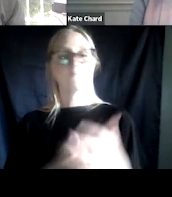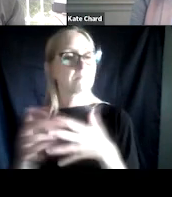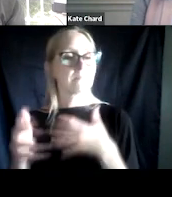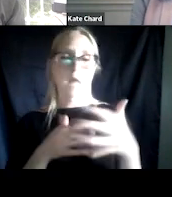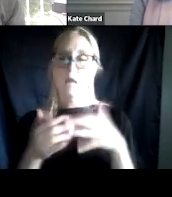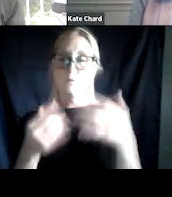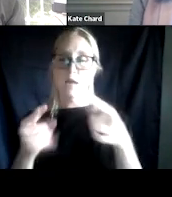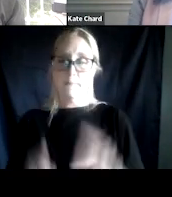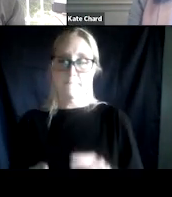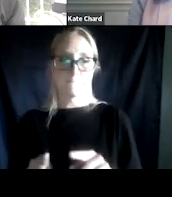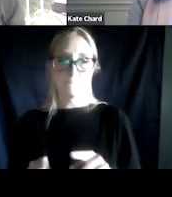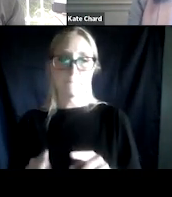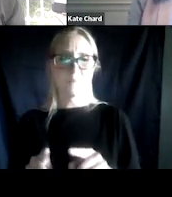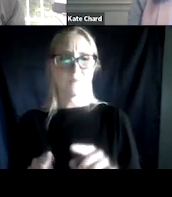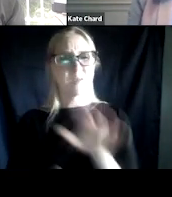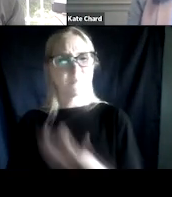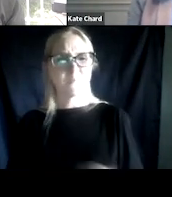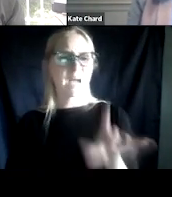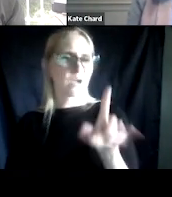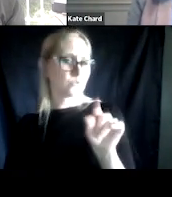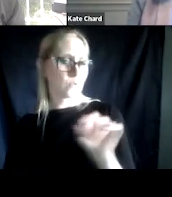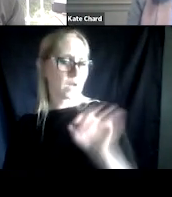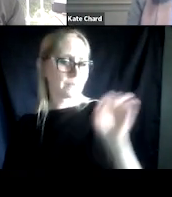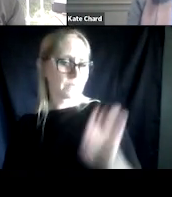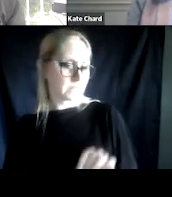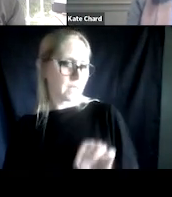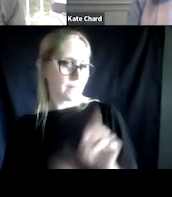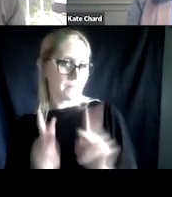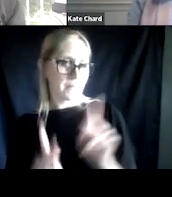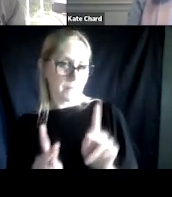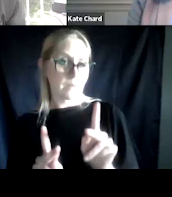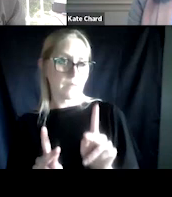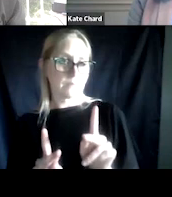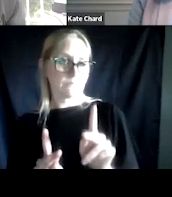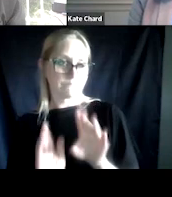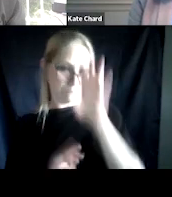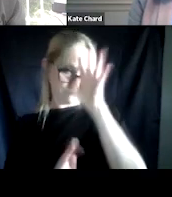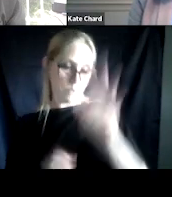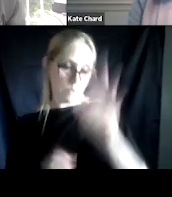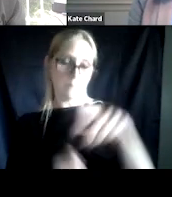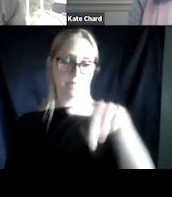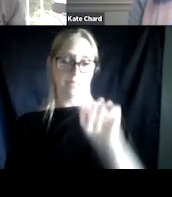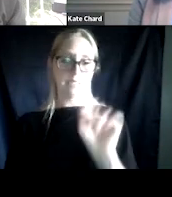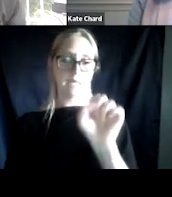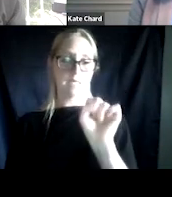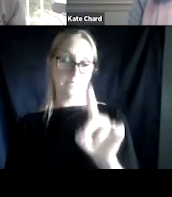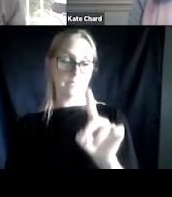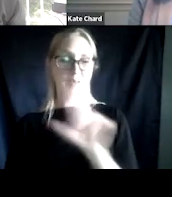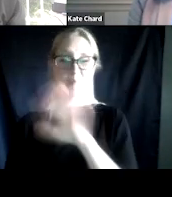typically only about 20% develop PTSD. About 80% of people recover from traumatic events.